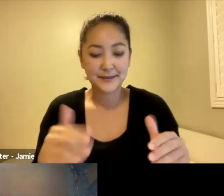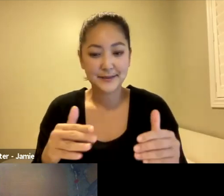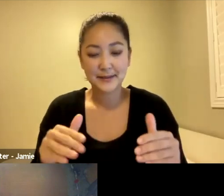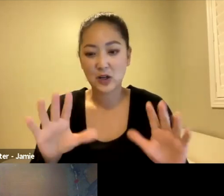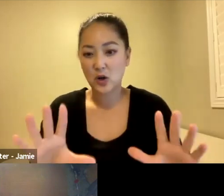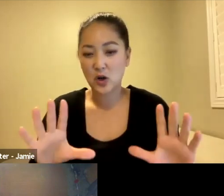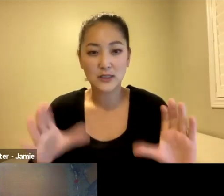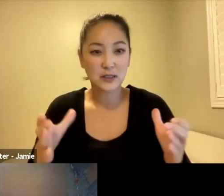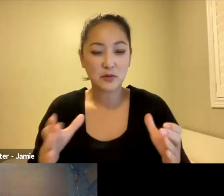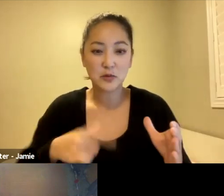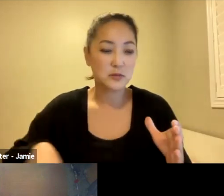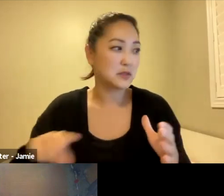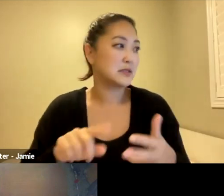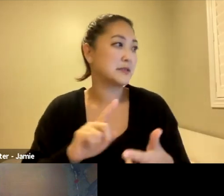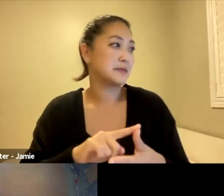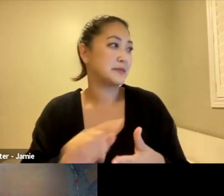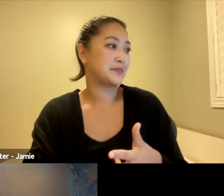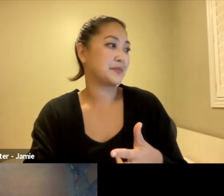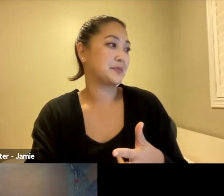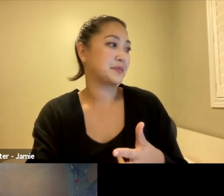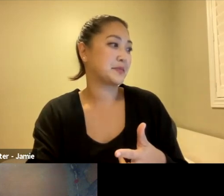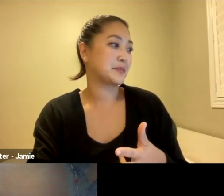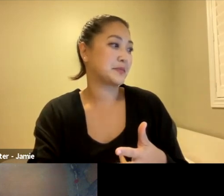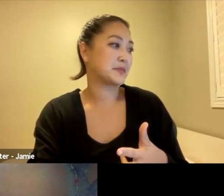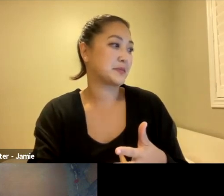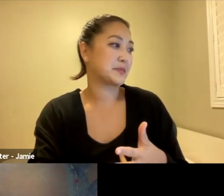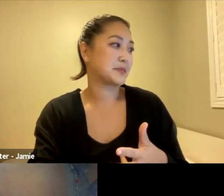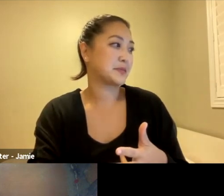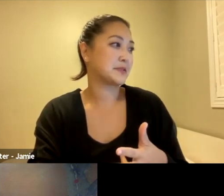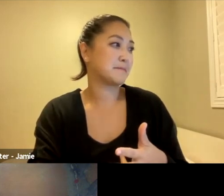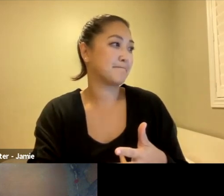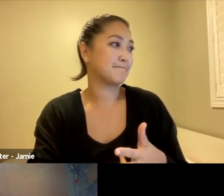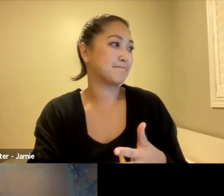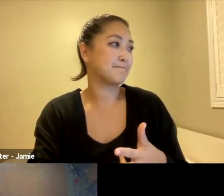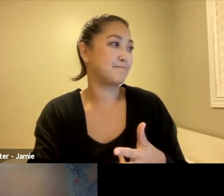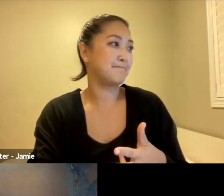We have Jaene Castrillon, Jennifer Lee Smith, and Siku Allooloo. It was such a joy to be able to share